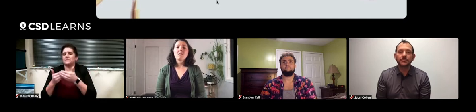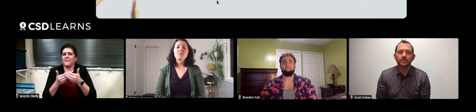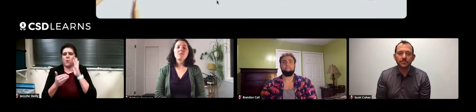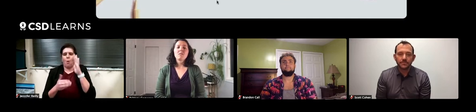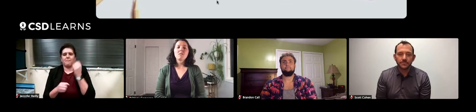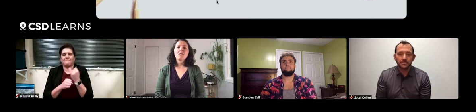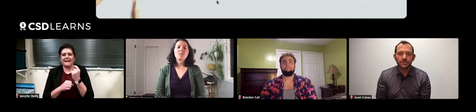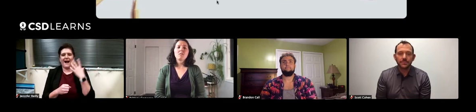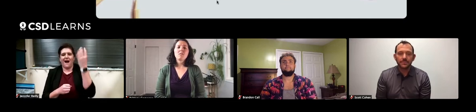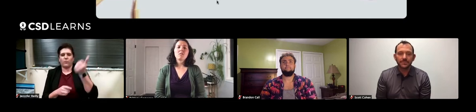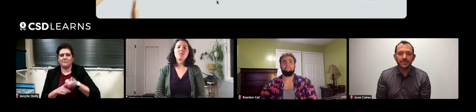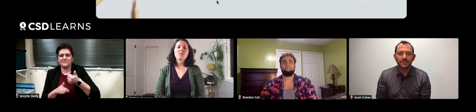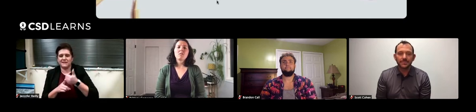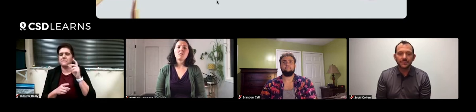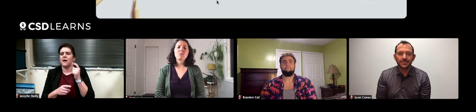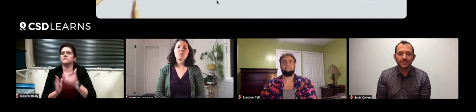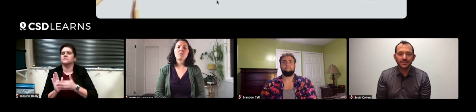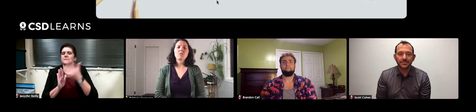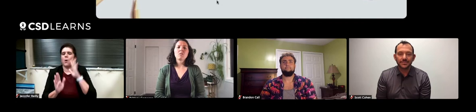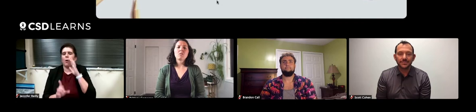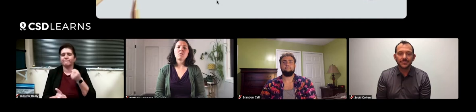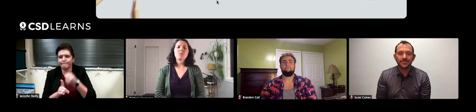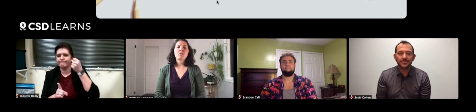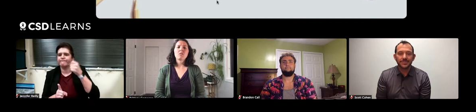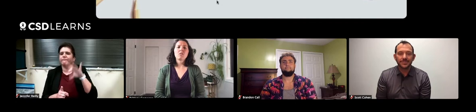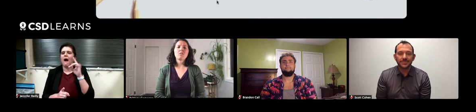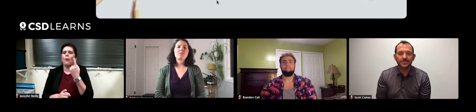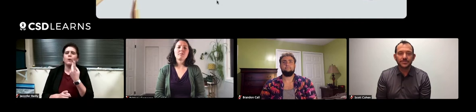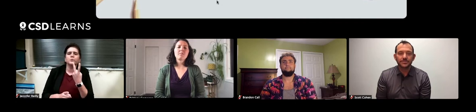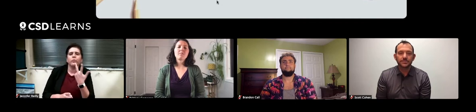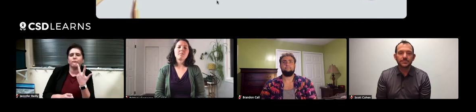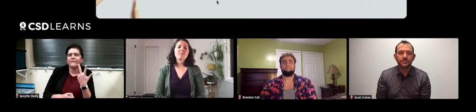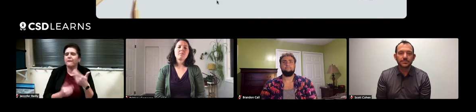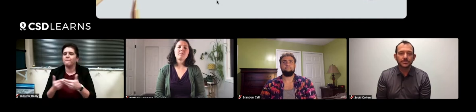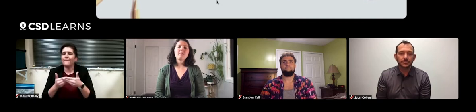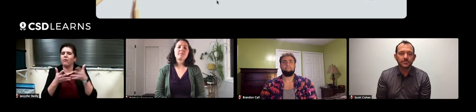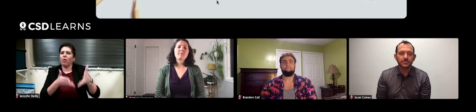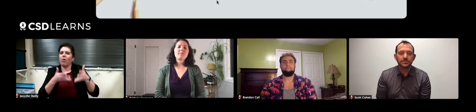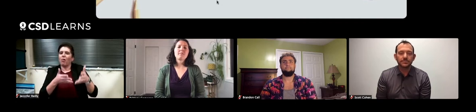Most of the babies can make it out of the nest themselves, but occasionally you'll find a couple babies that are stuck.